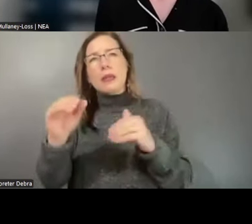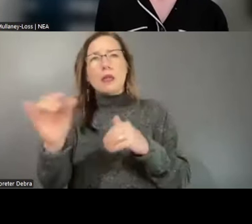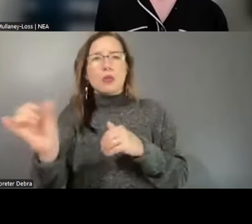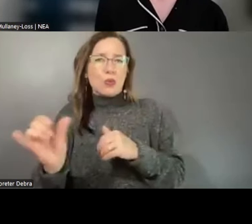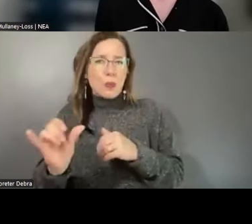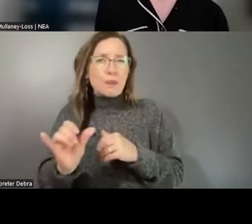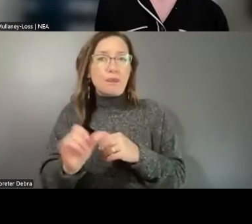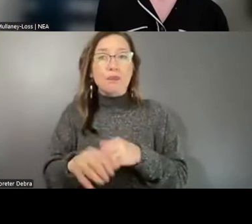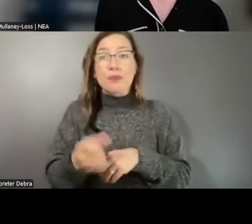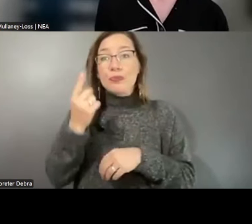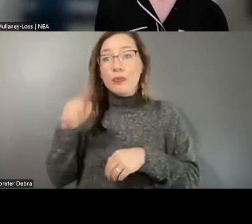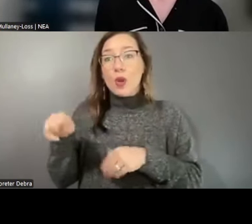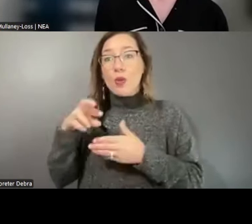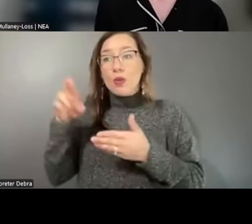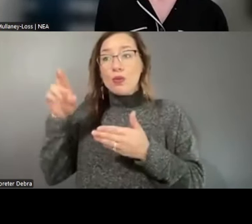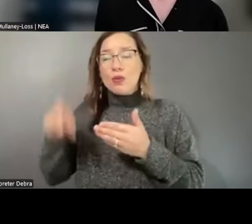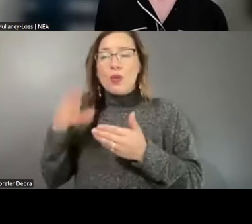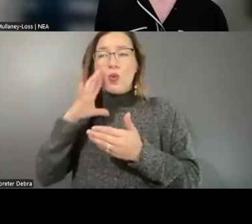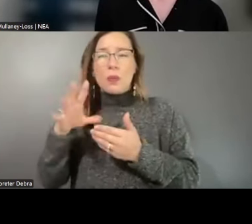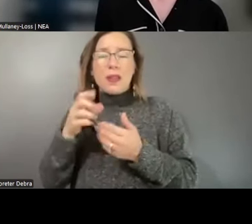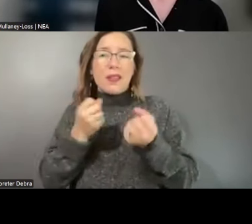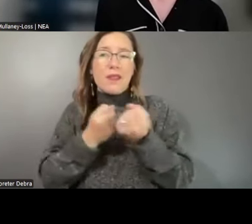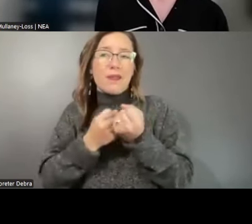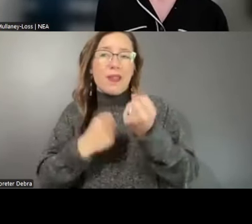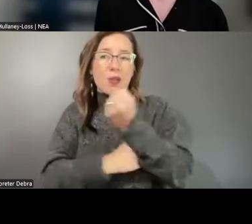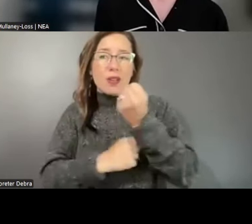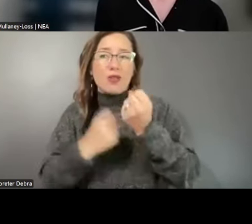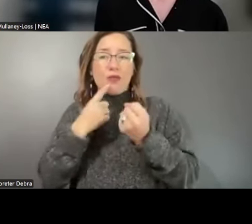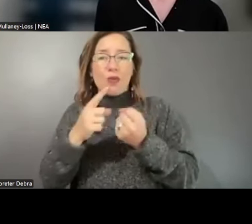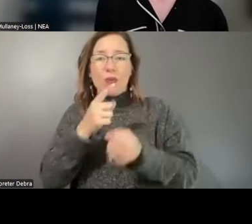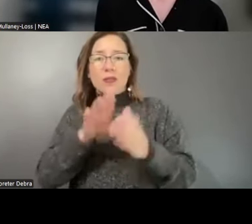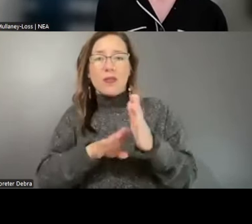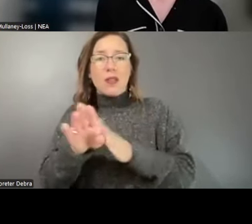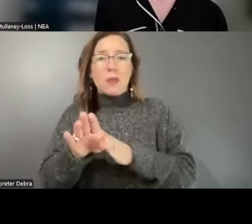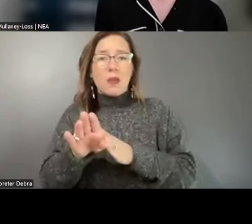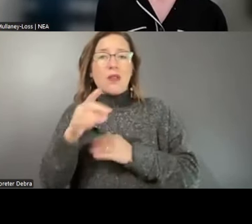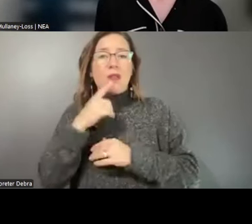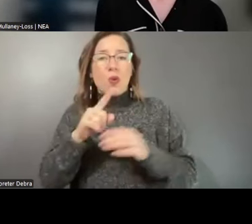these findings will serve as the foundation for developing the research questions, which will also